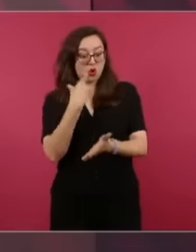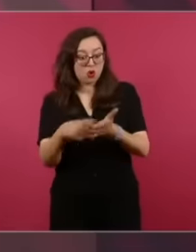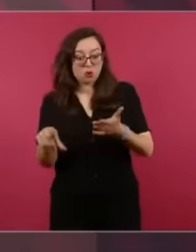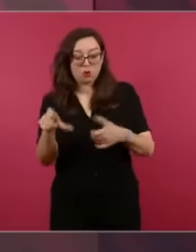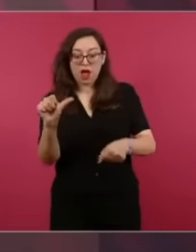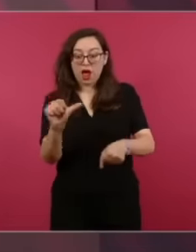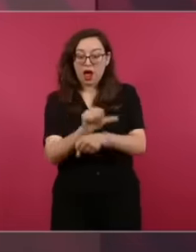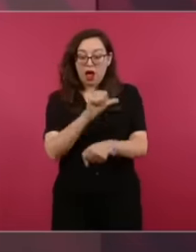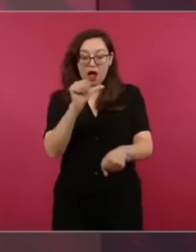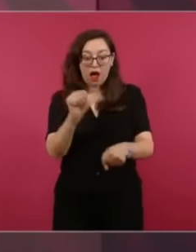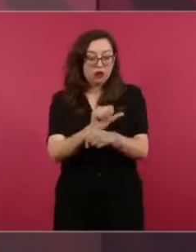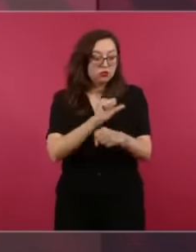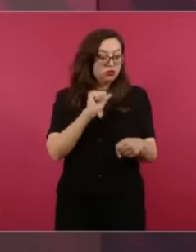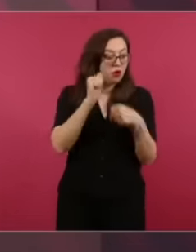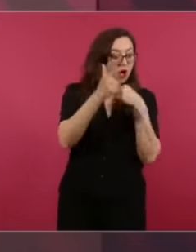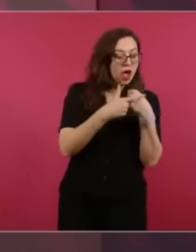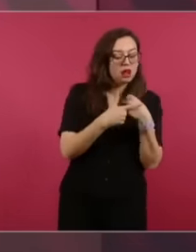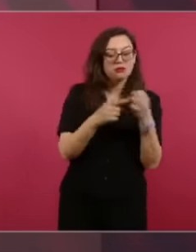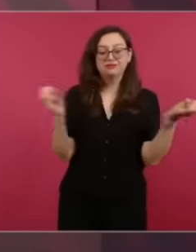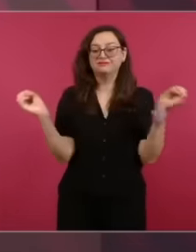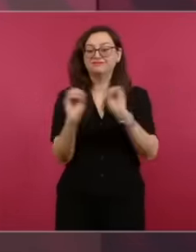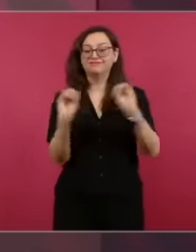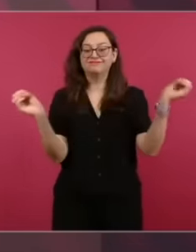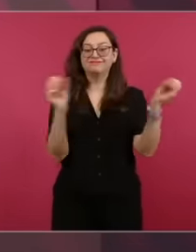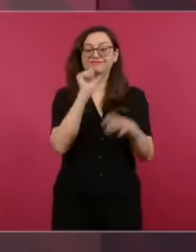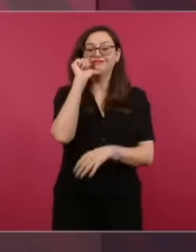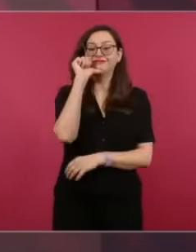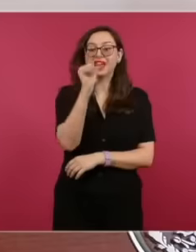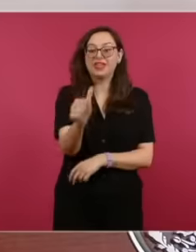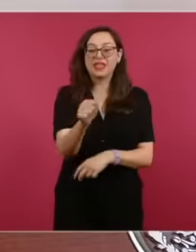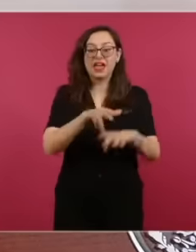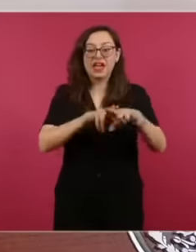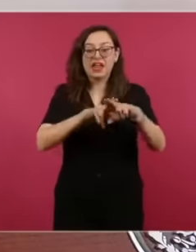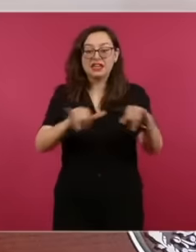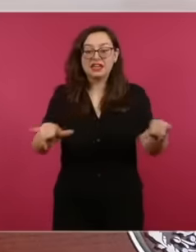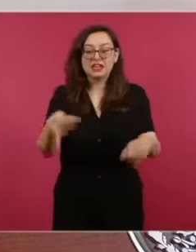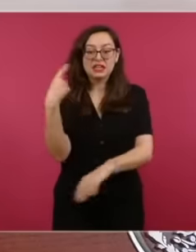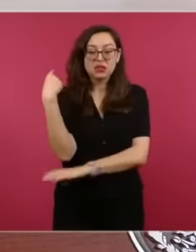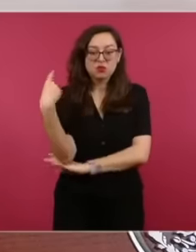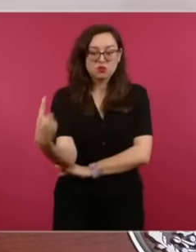function as we